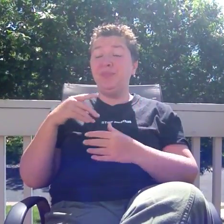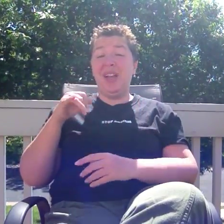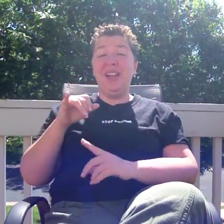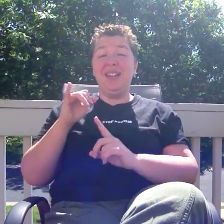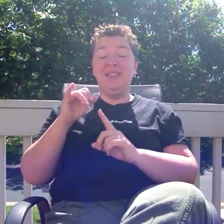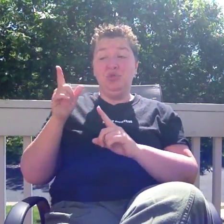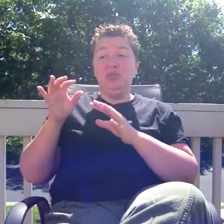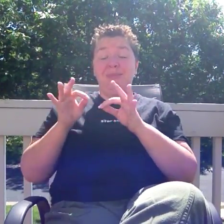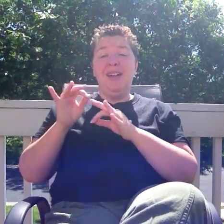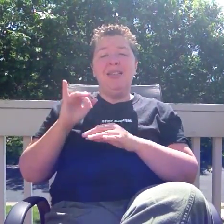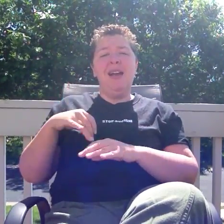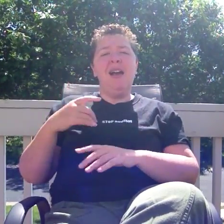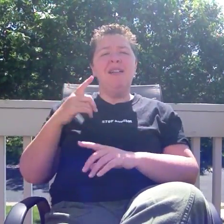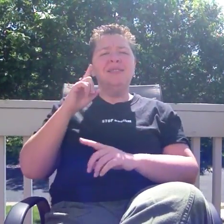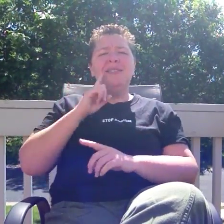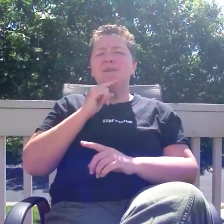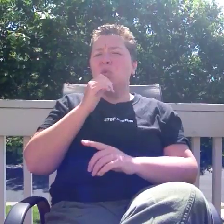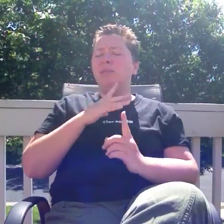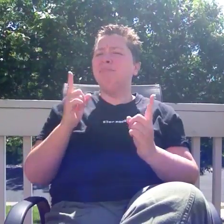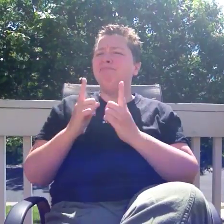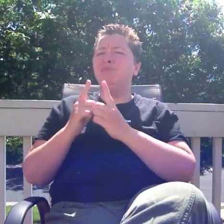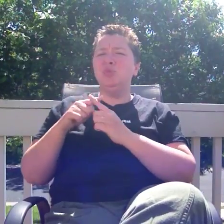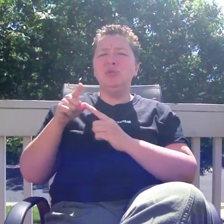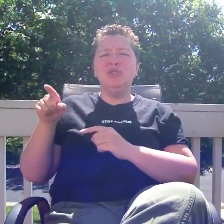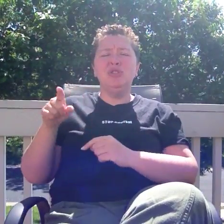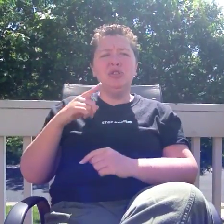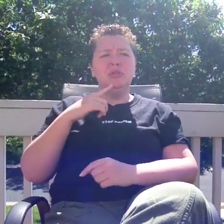She shared with us that a Deaf person approached her and shared that she